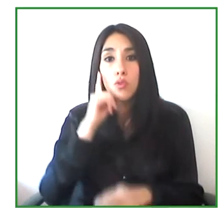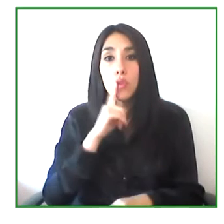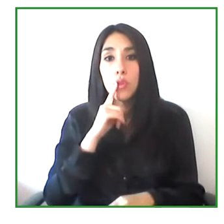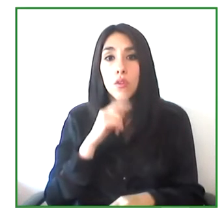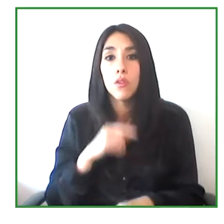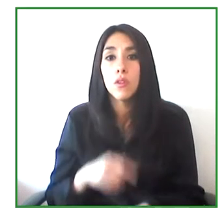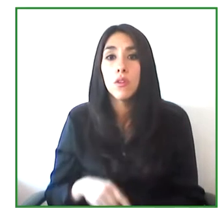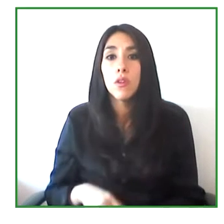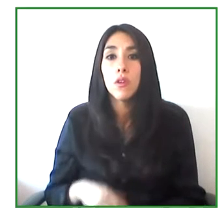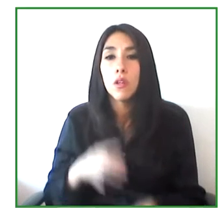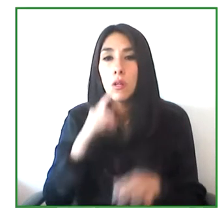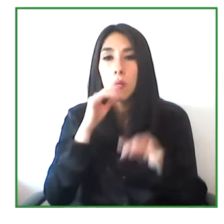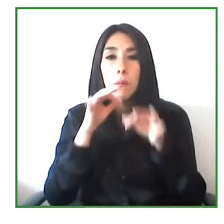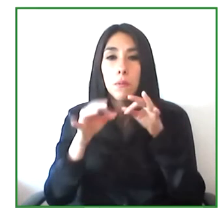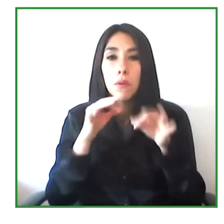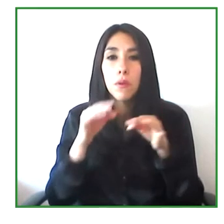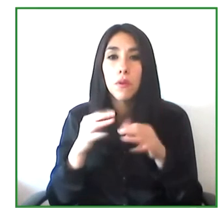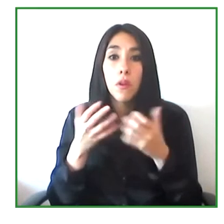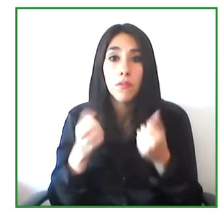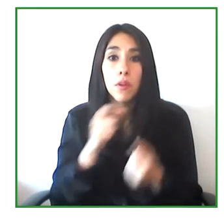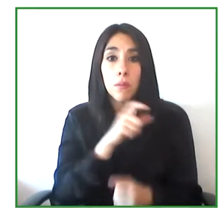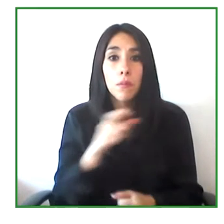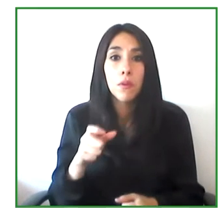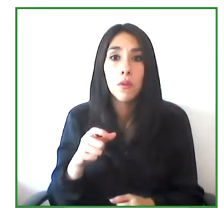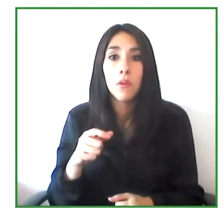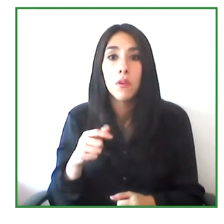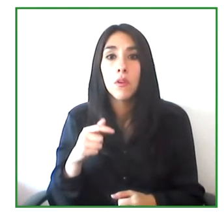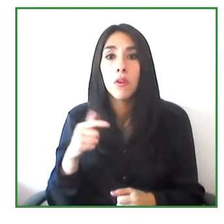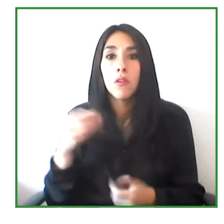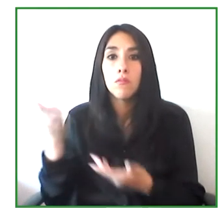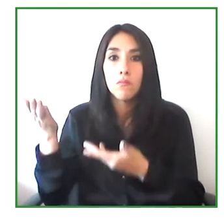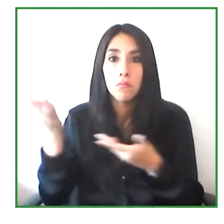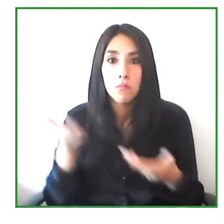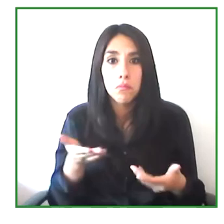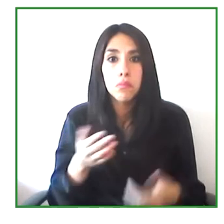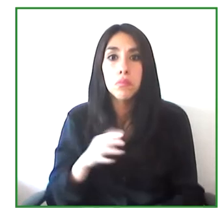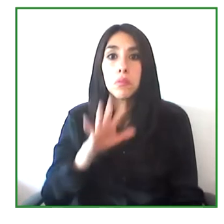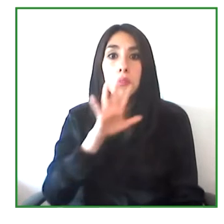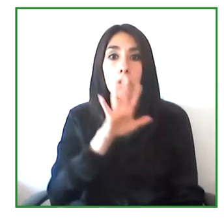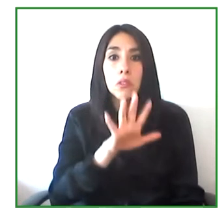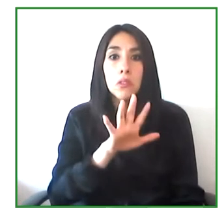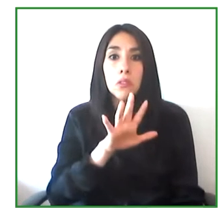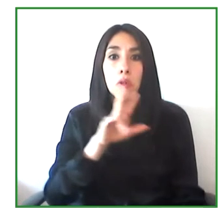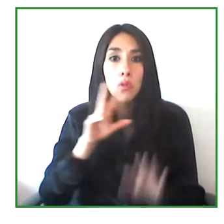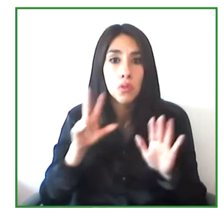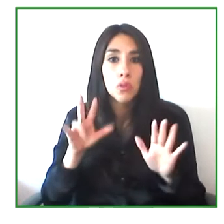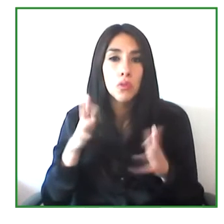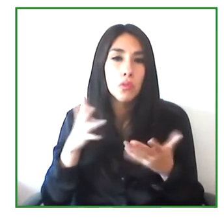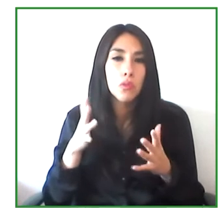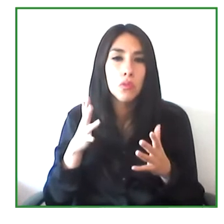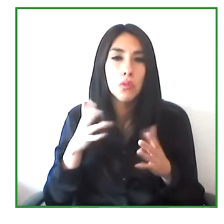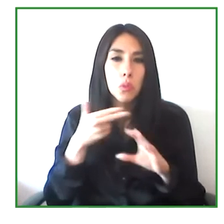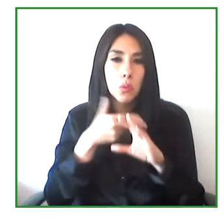The number of beneficiaries. Today Are 58,900